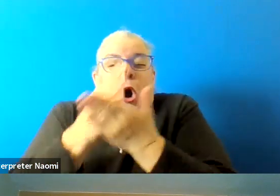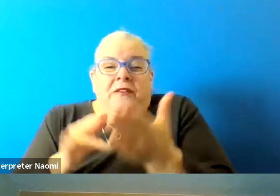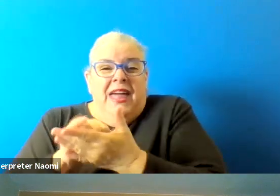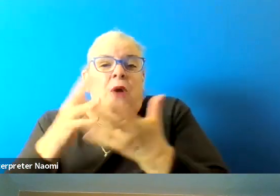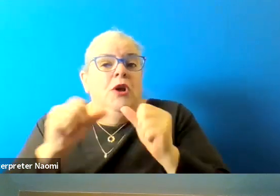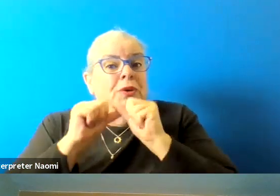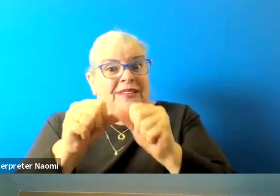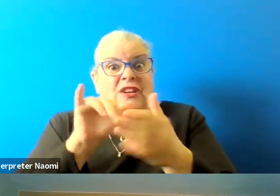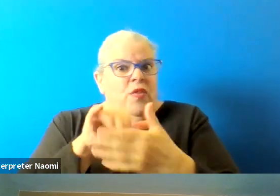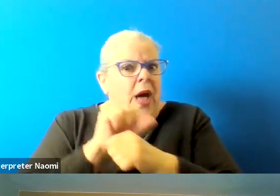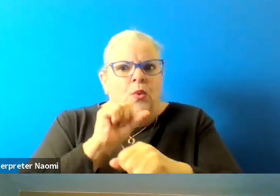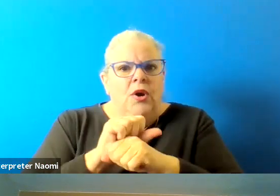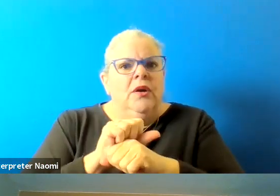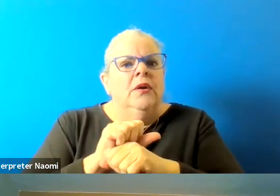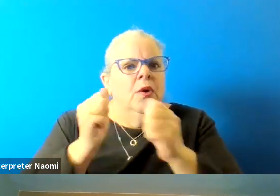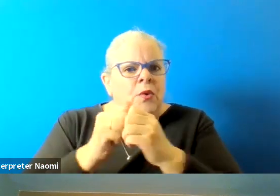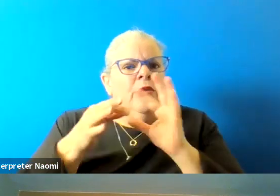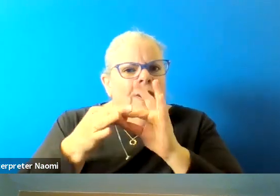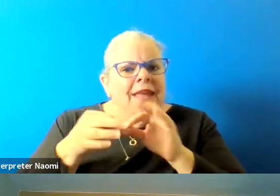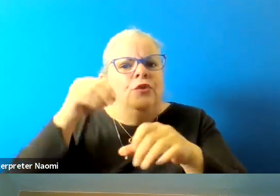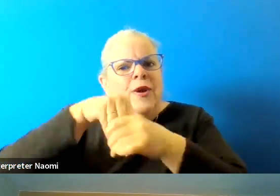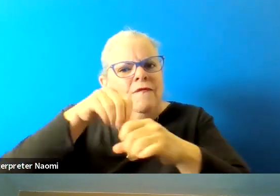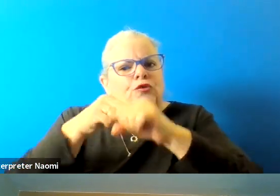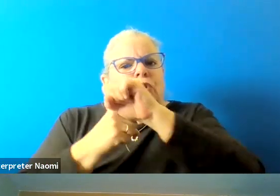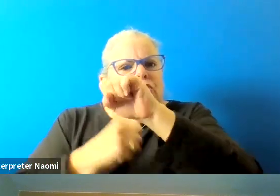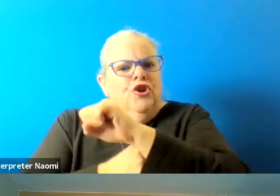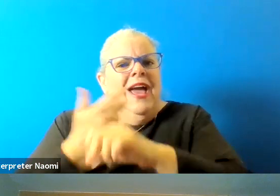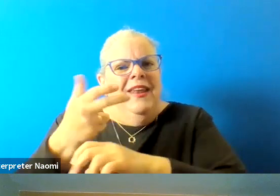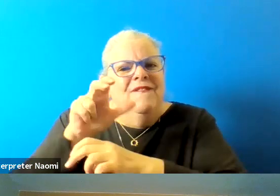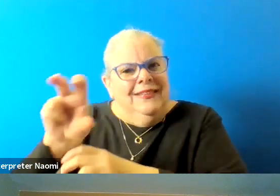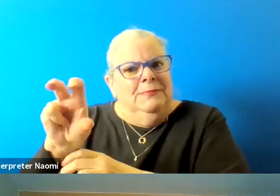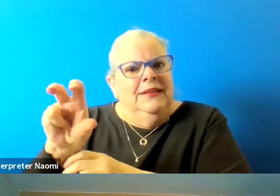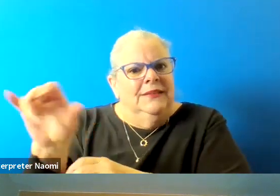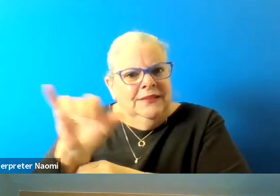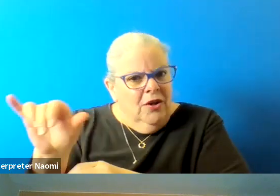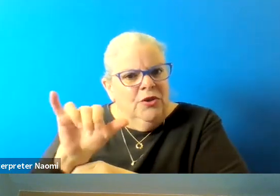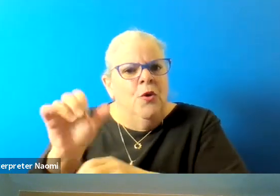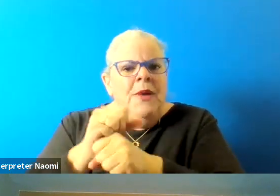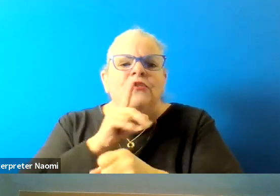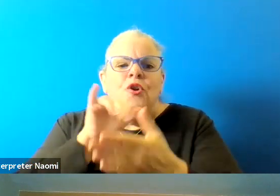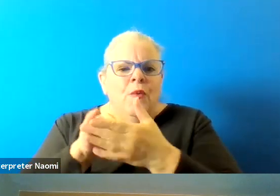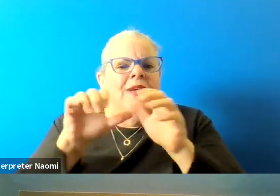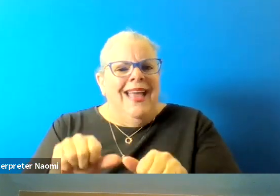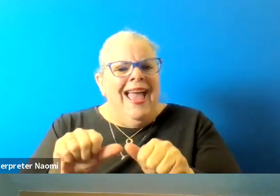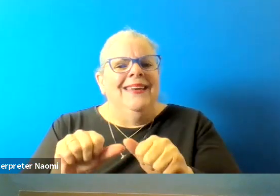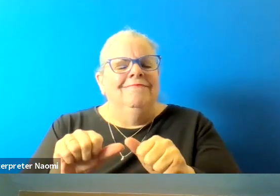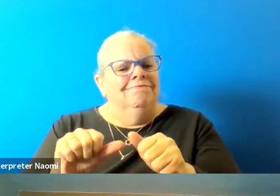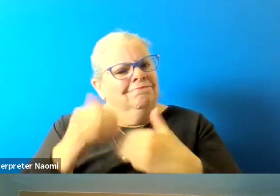as far as the infrastructure and investment goes, and make sure that we can, accelerate that path